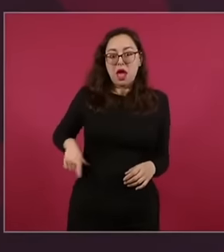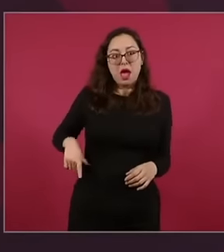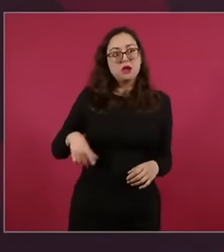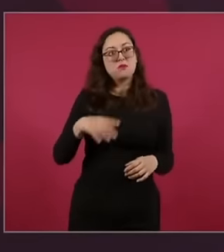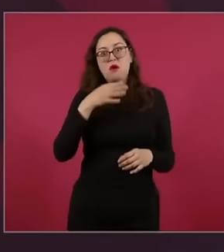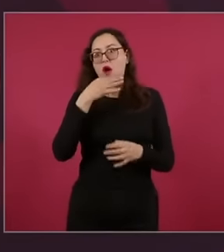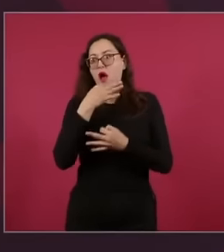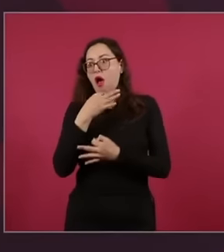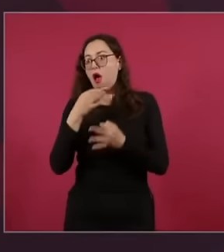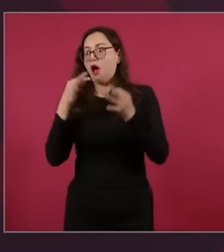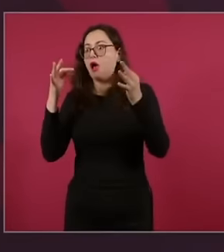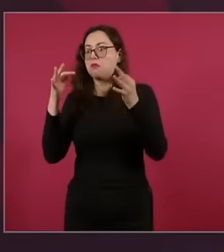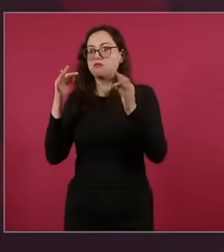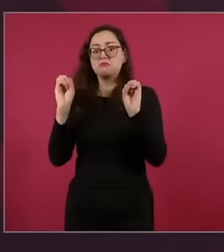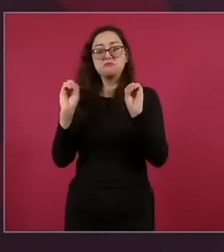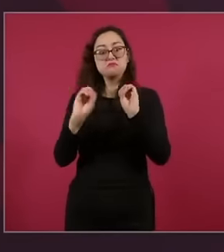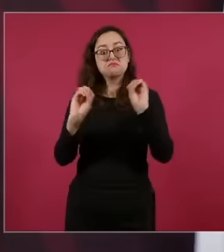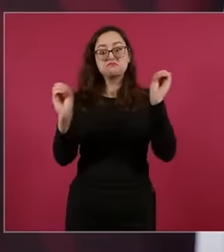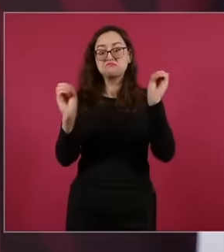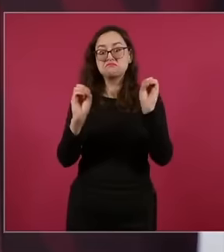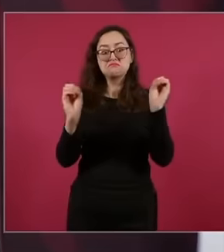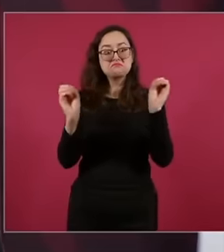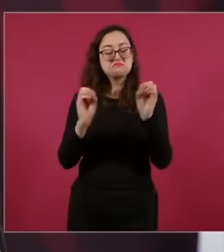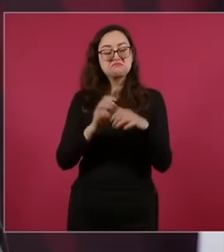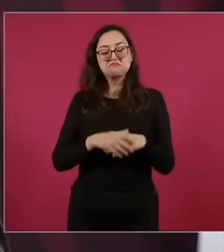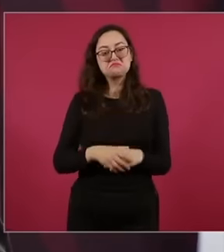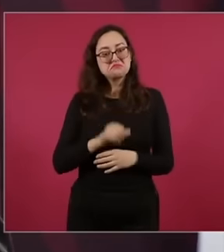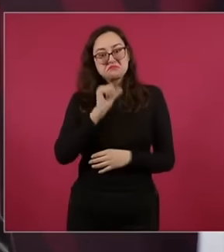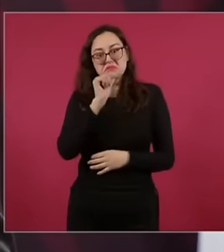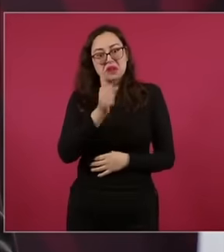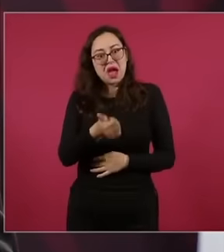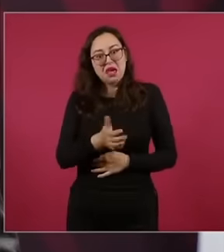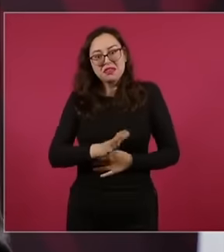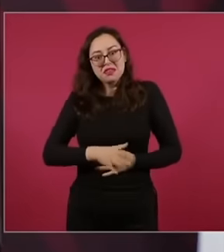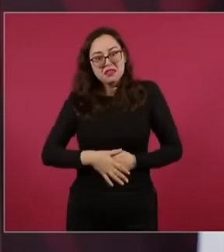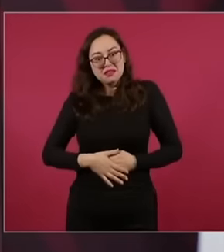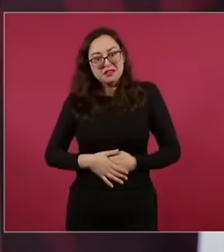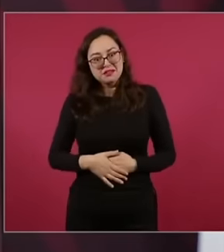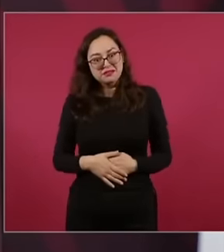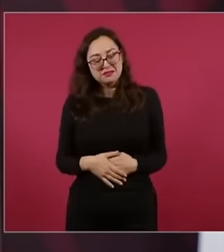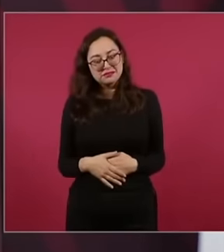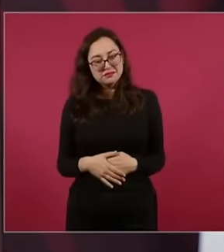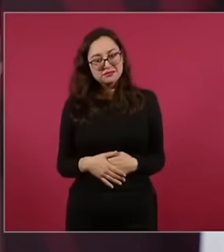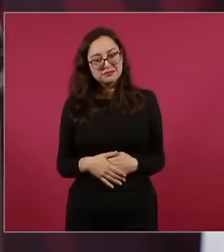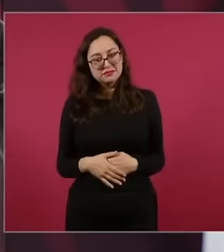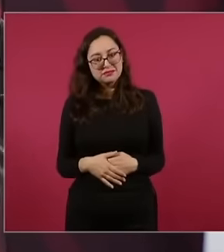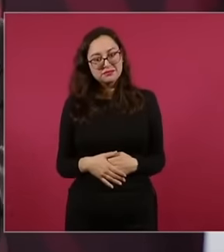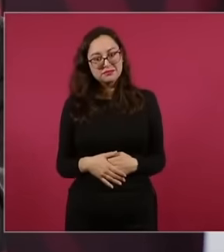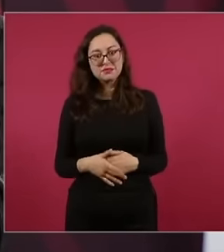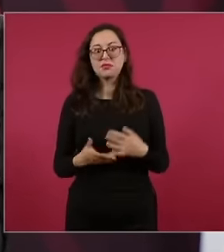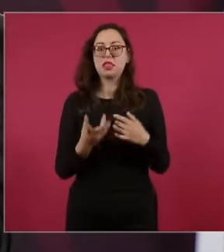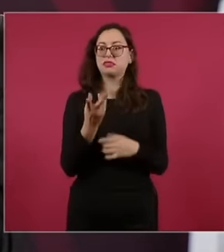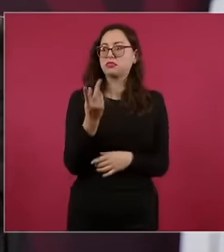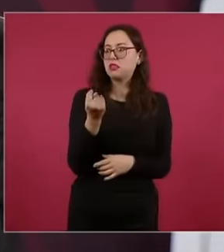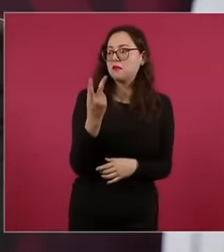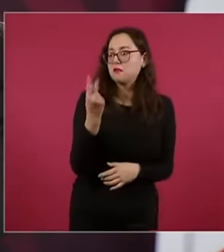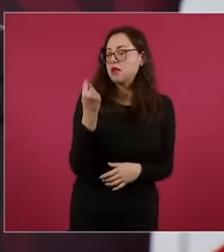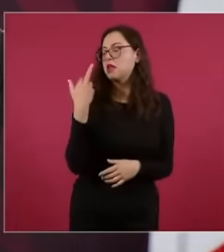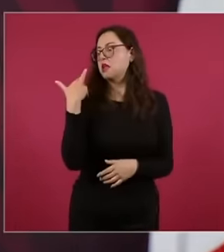no one, the media